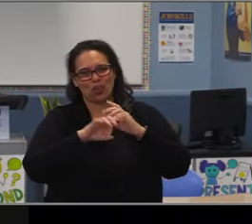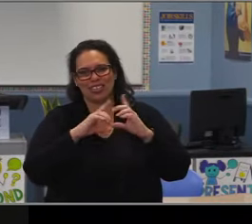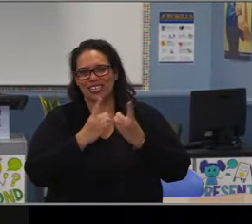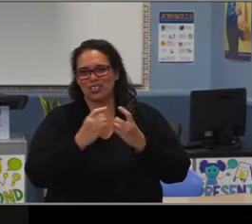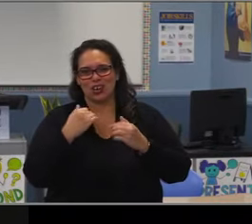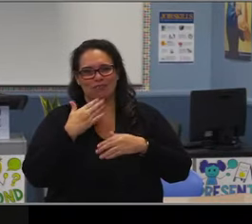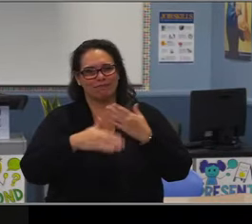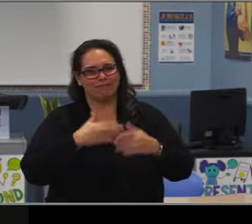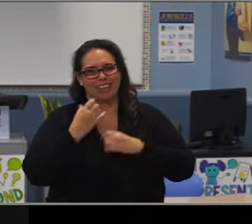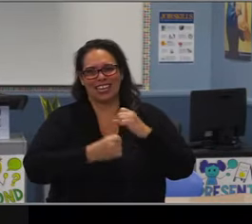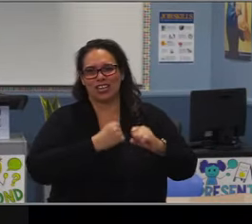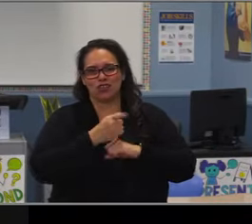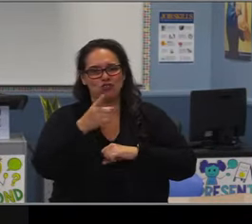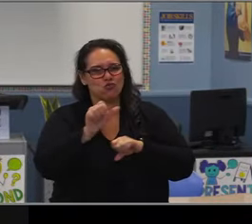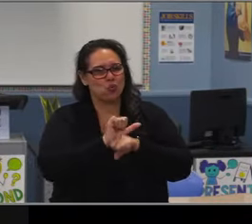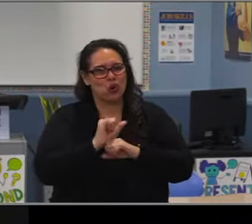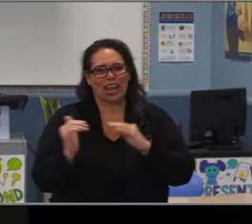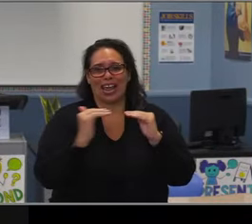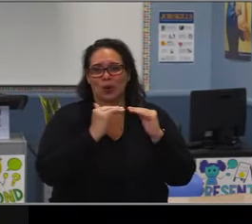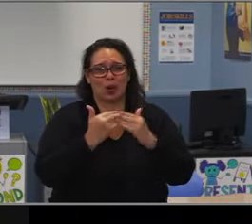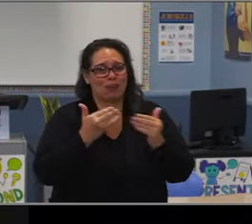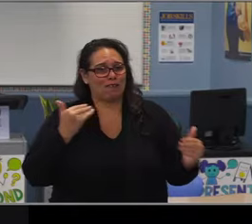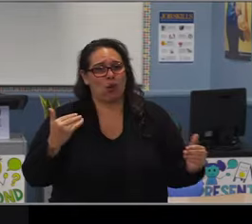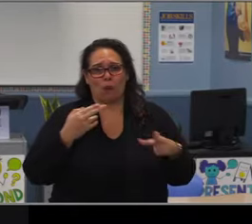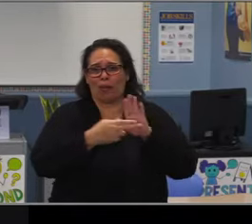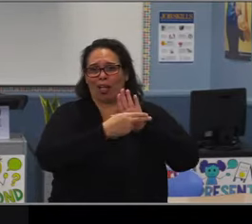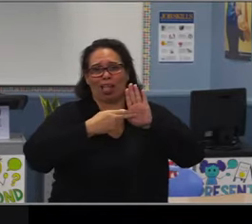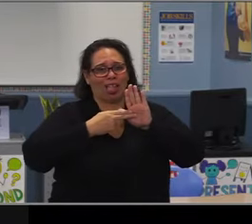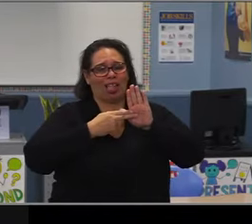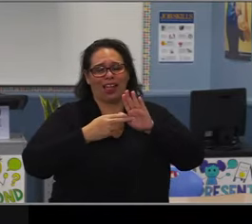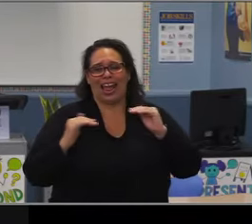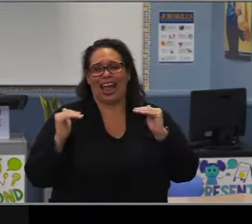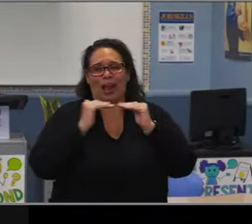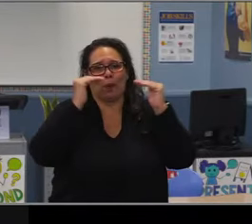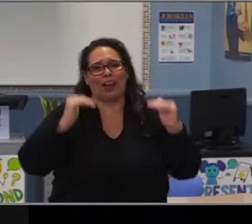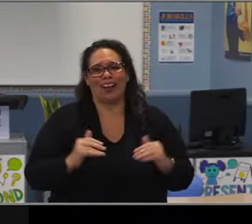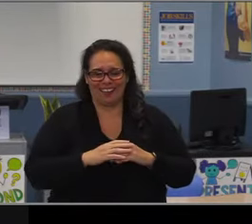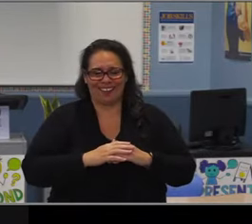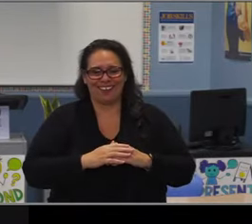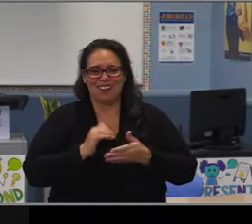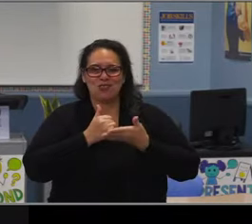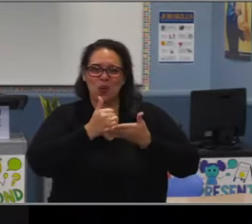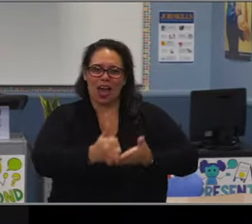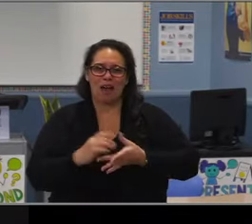Thank you all very much. I appreciate it thank you. And thank you.